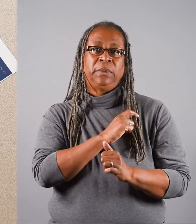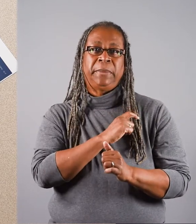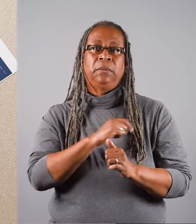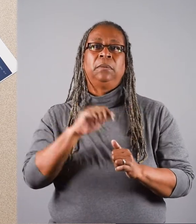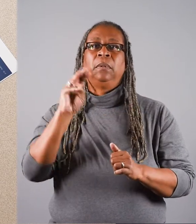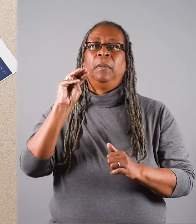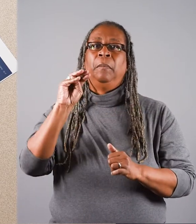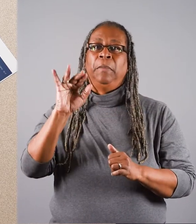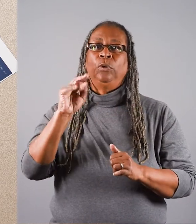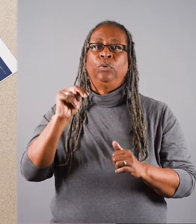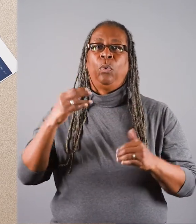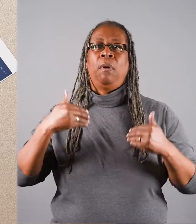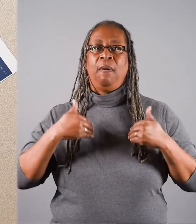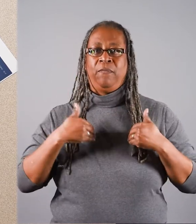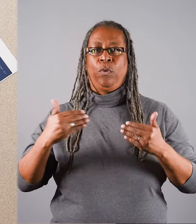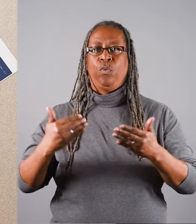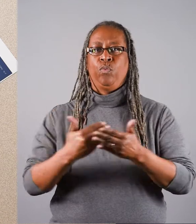have a new tool.